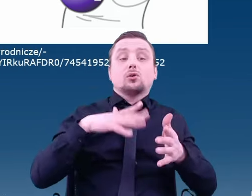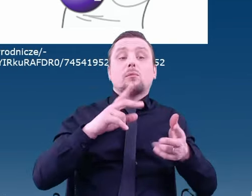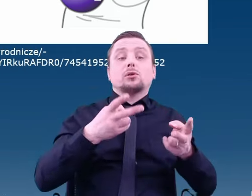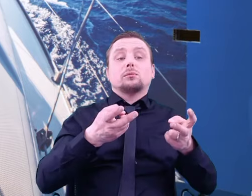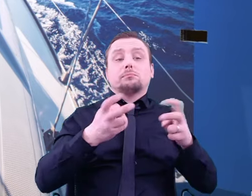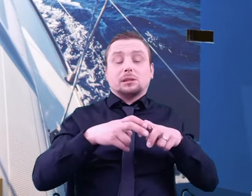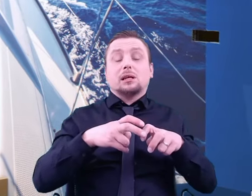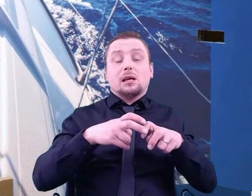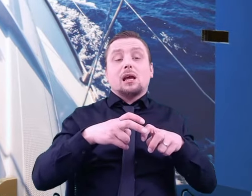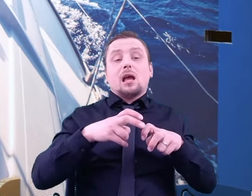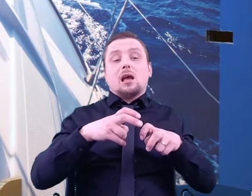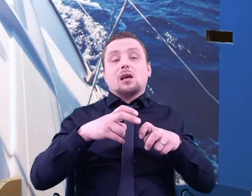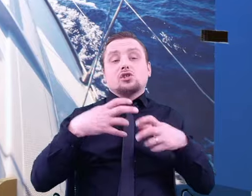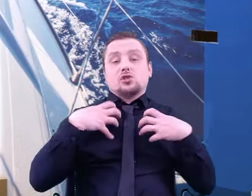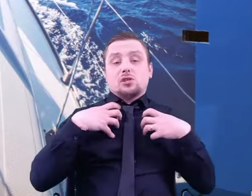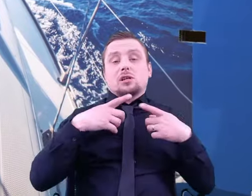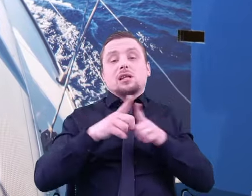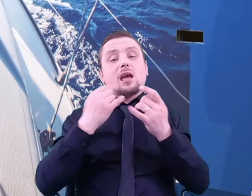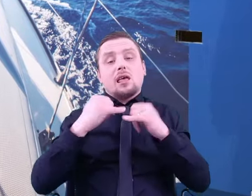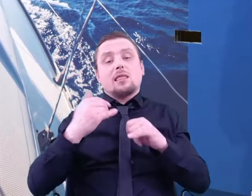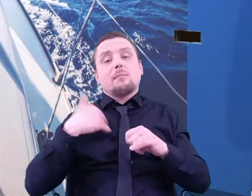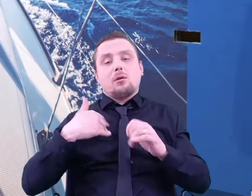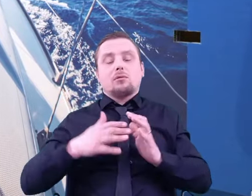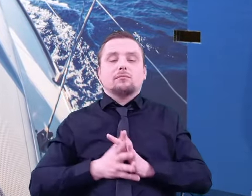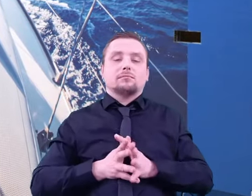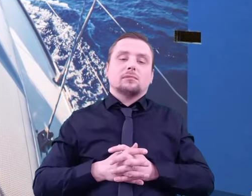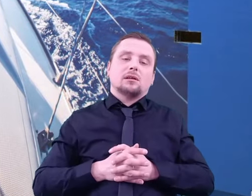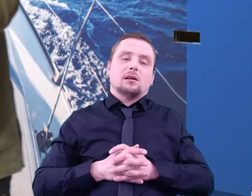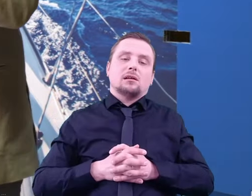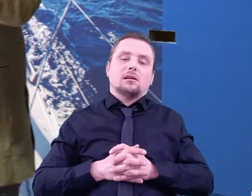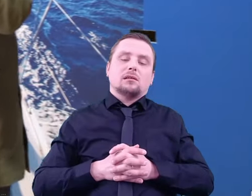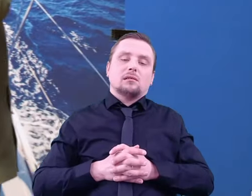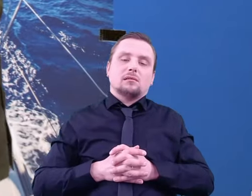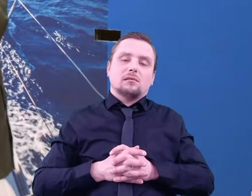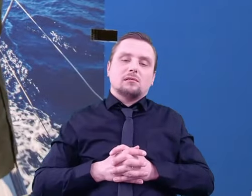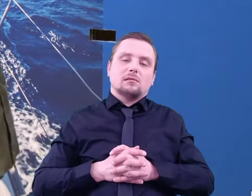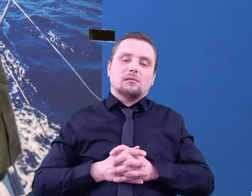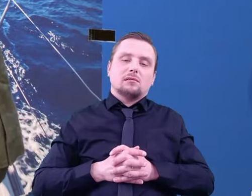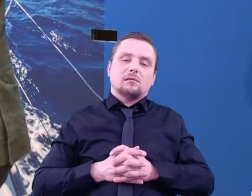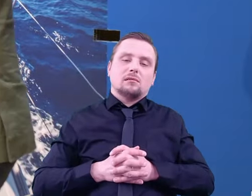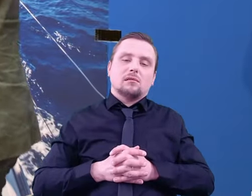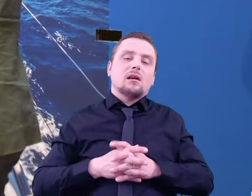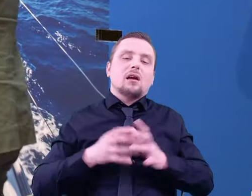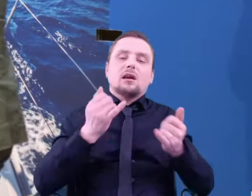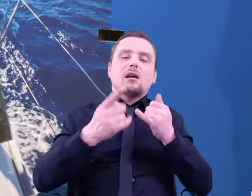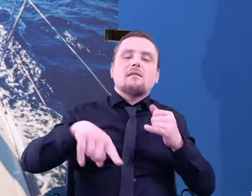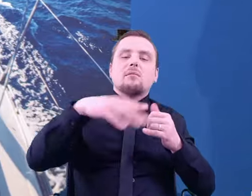D-aminoacids directly mirror L-aminoacids. Imagine our two hands.